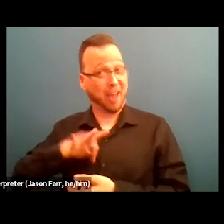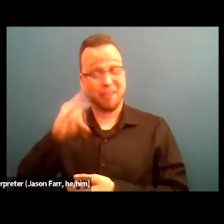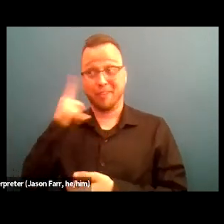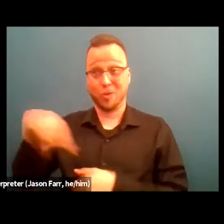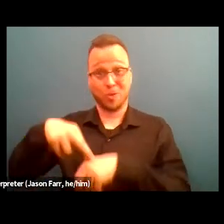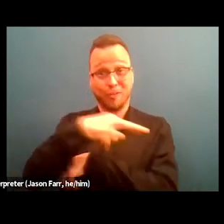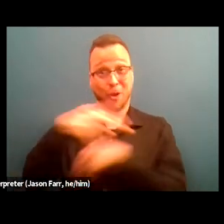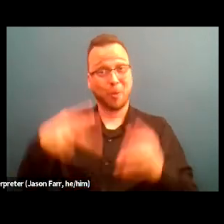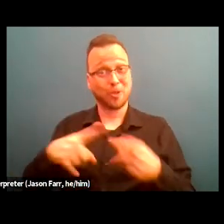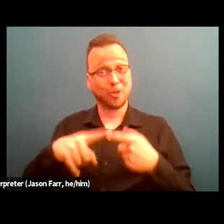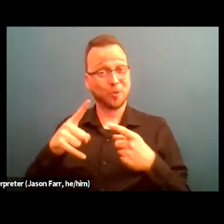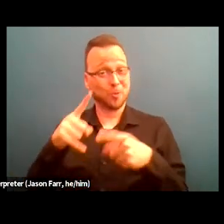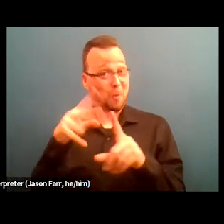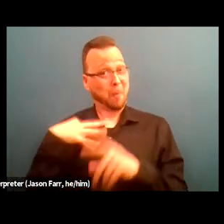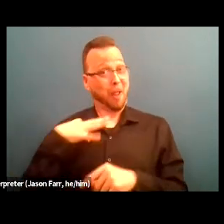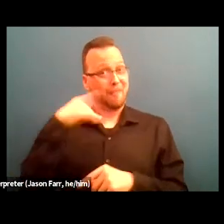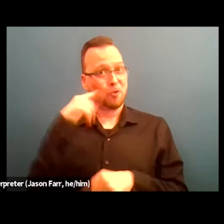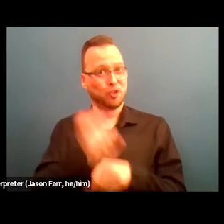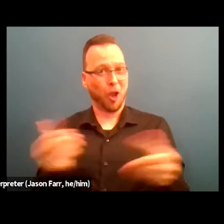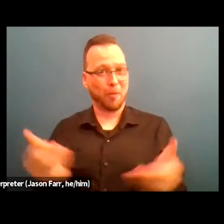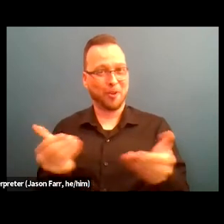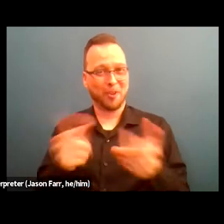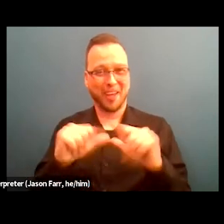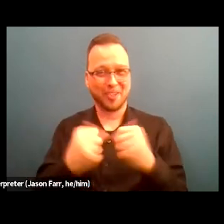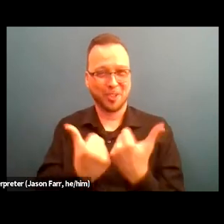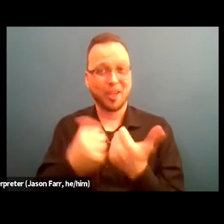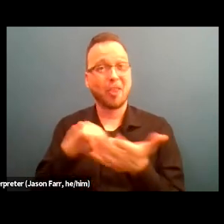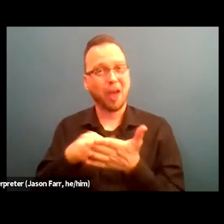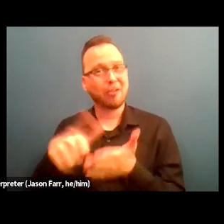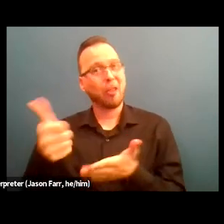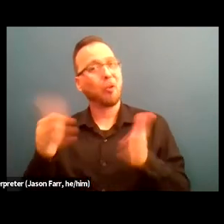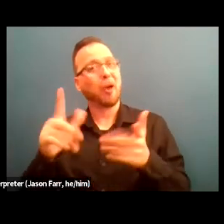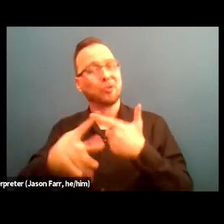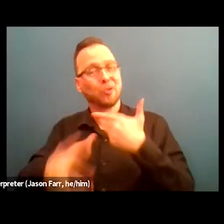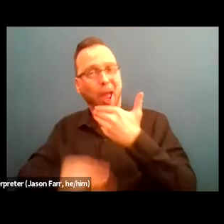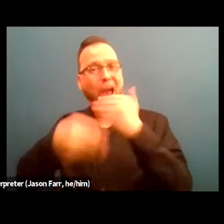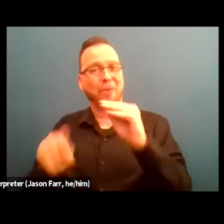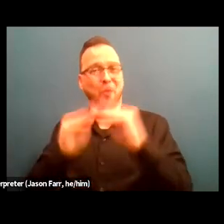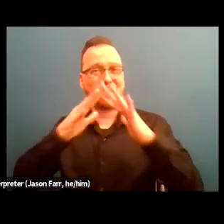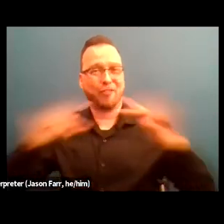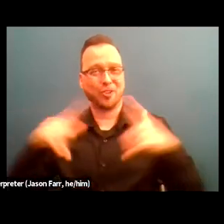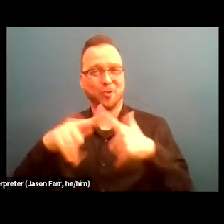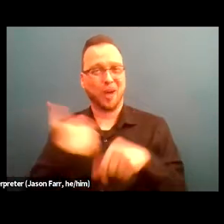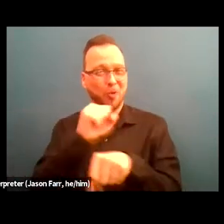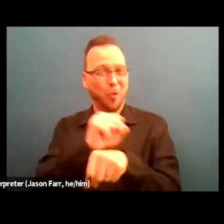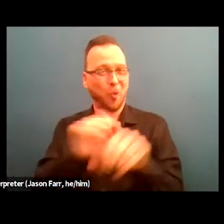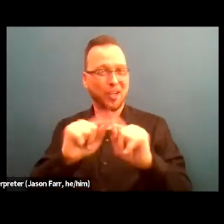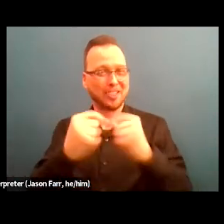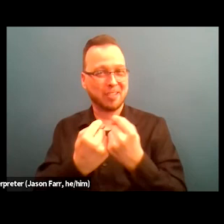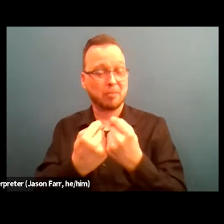So that's also a really unique way in which we've been able to diversify our workforce and also be able to tap into more folks